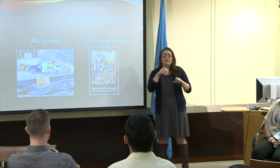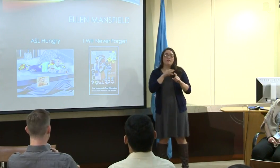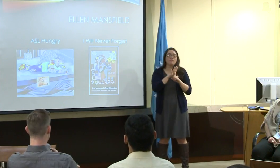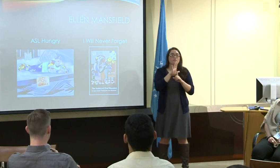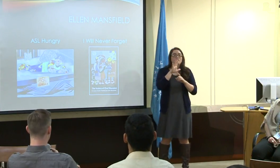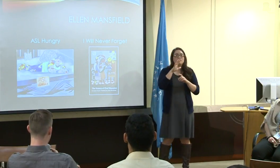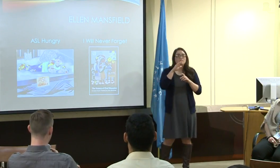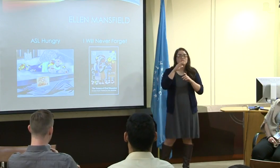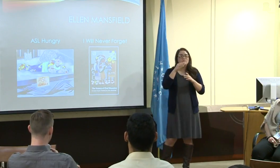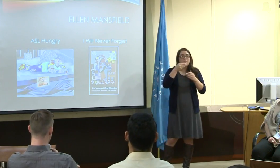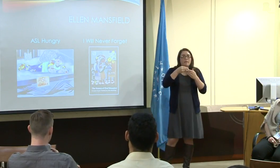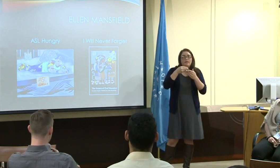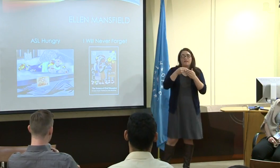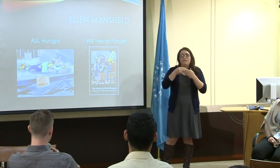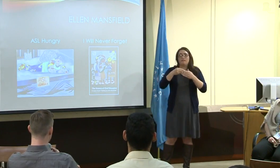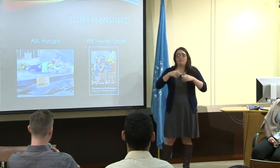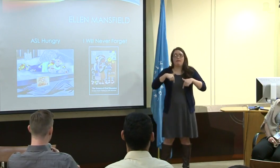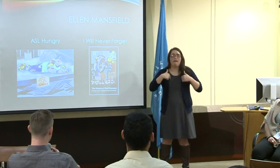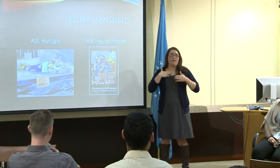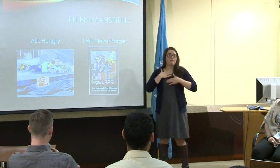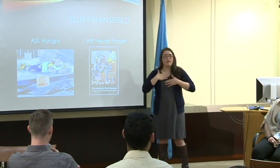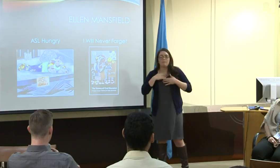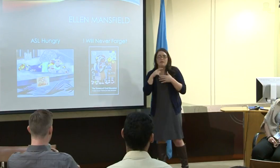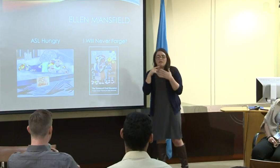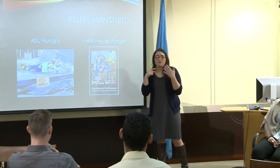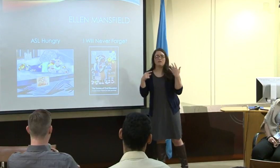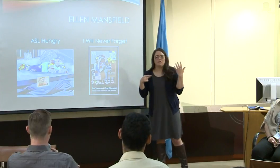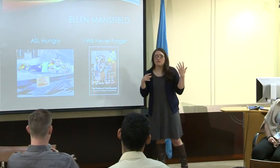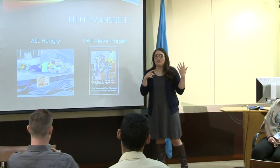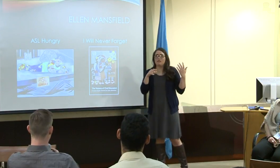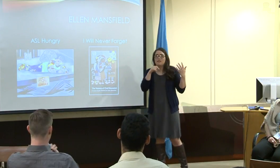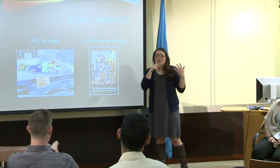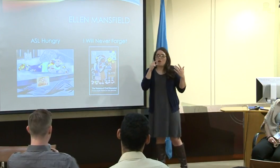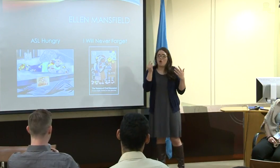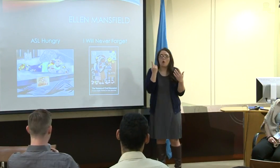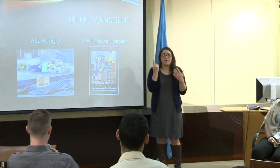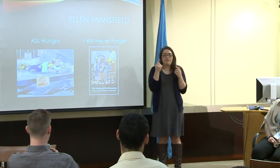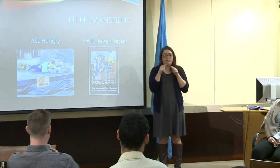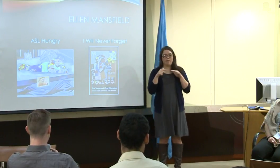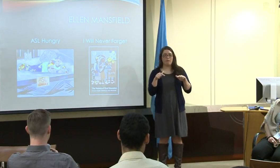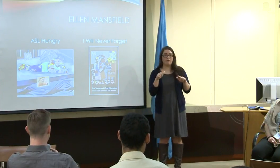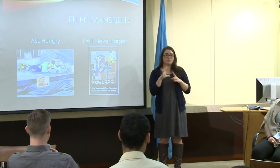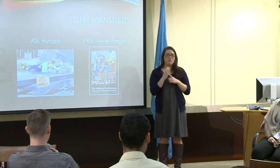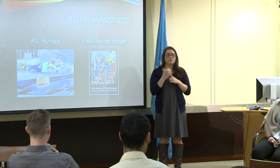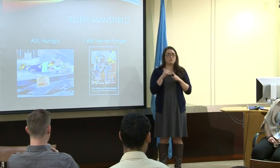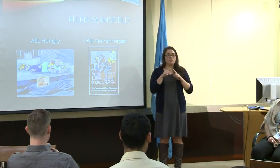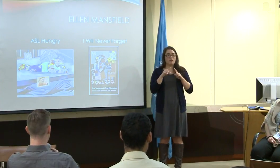And the oppression of the language really affects your life and pursuit of happiness.